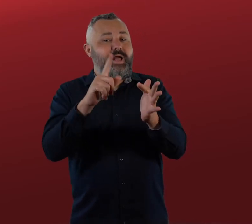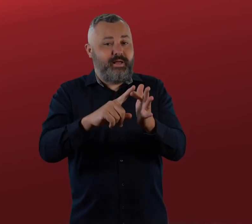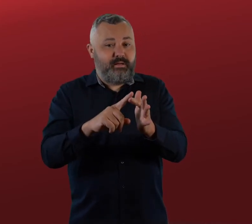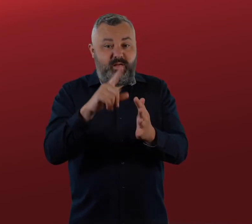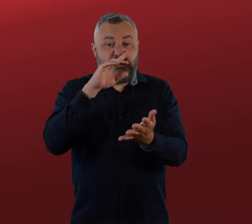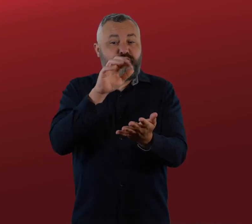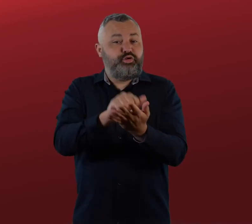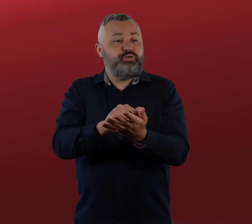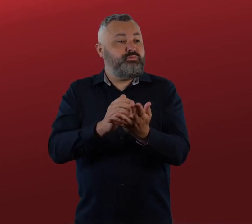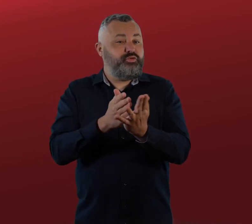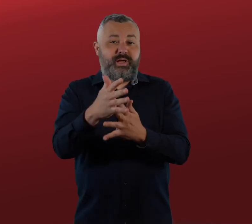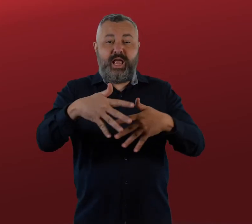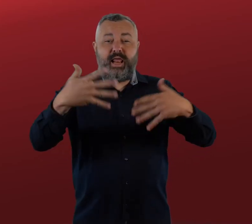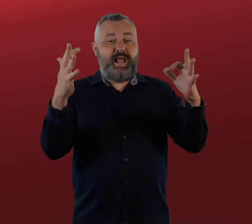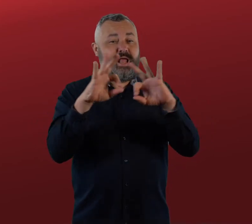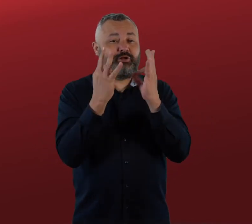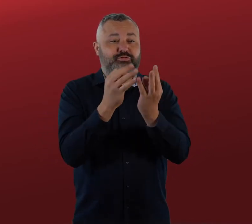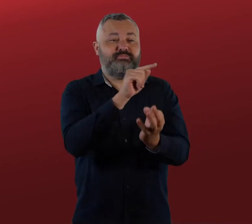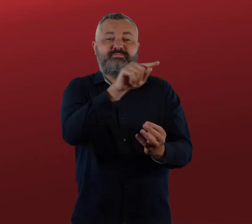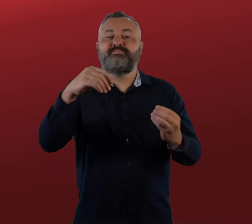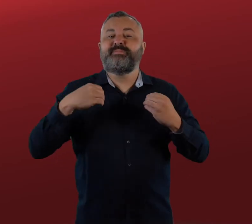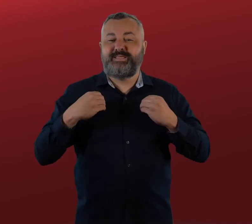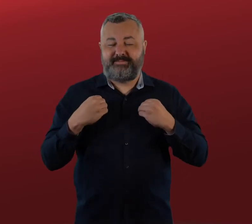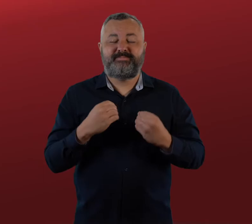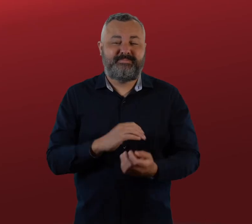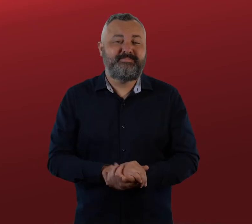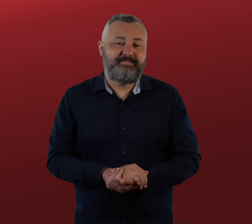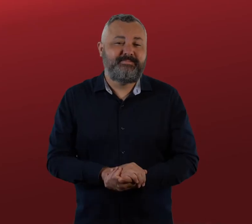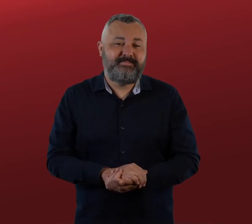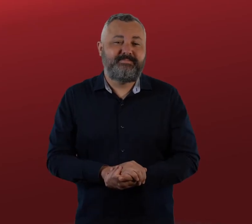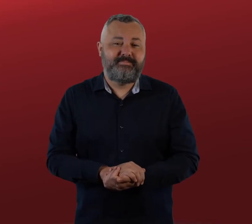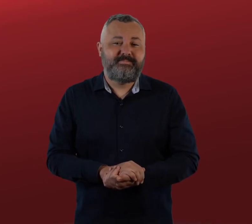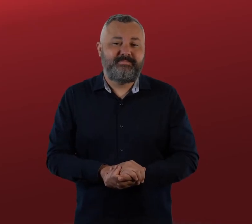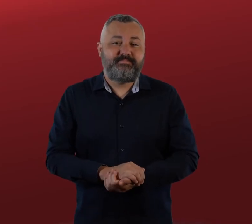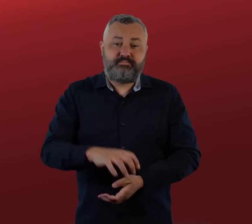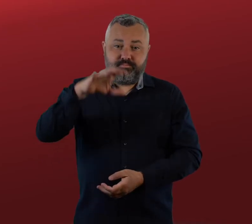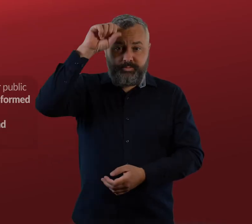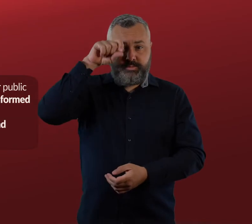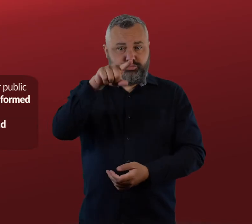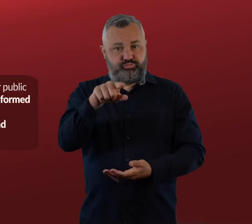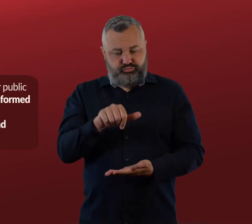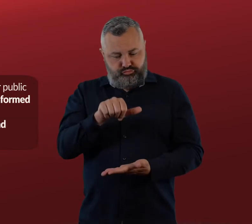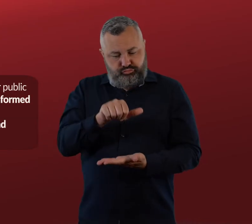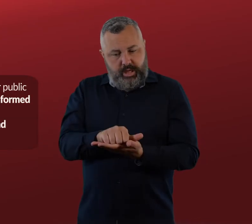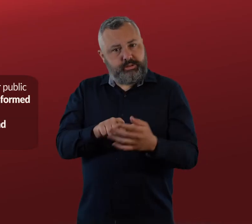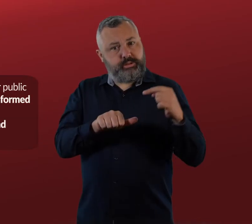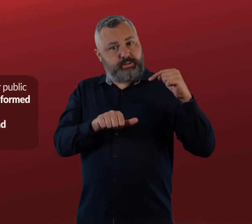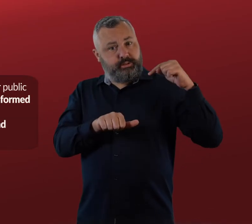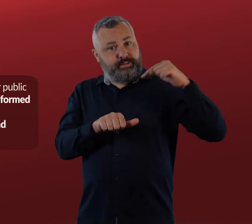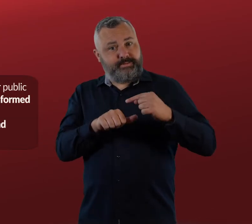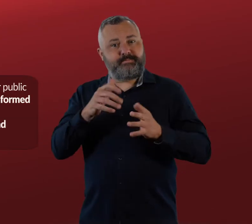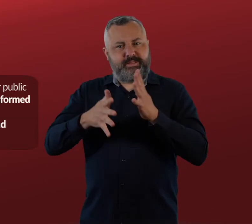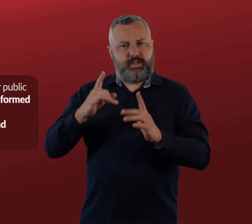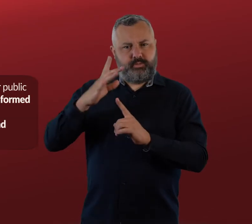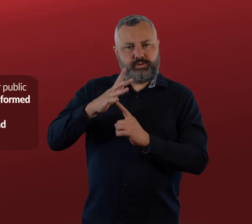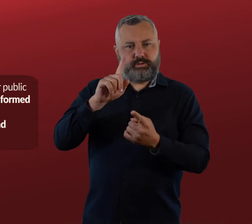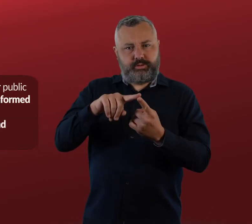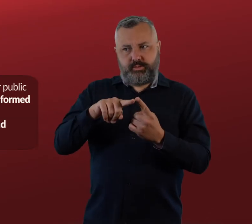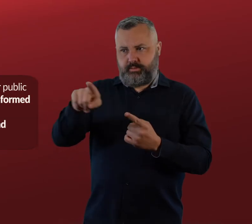via your My Aged Care Plan using your preferred interpreter or interpreter booking agency. In all healthcare settings,